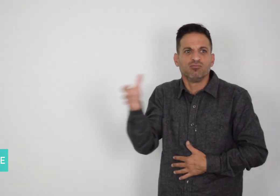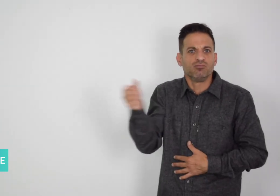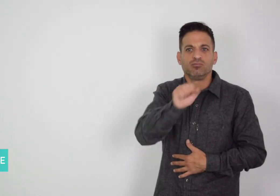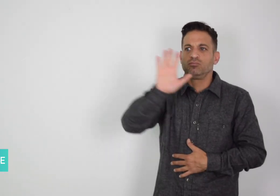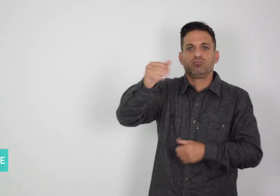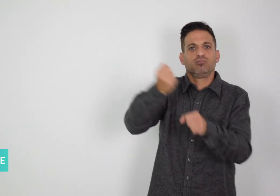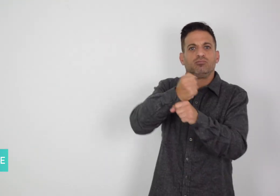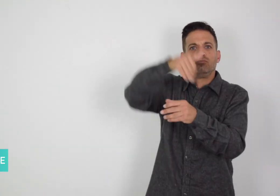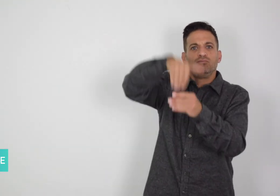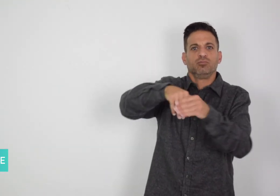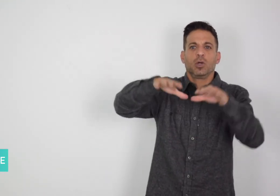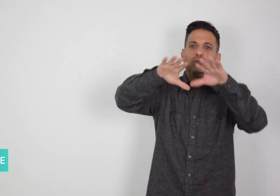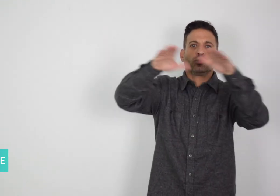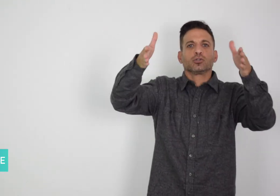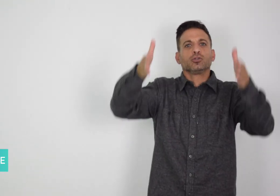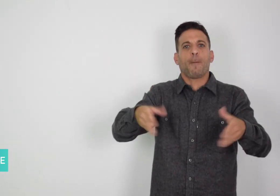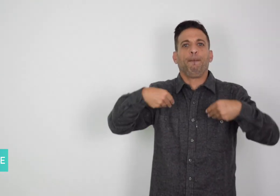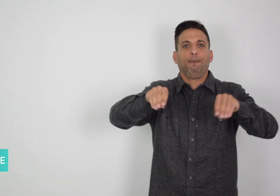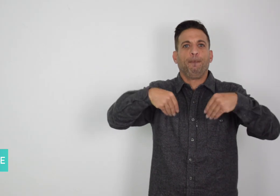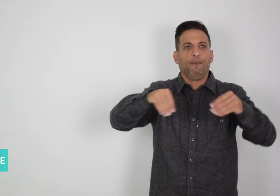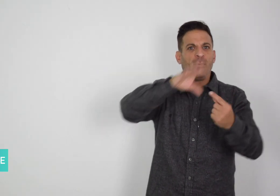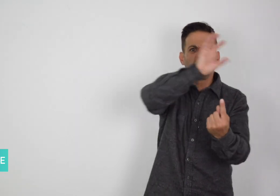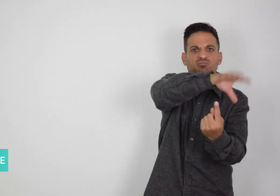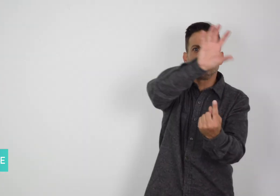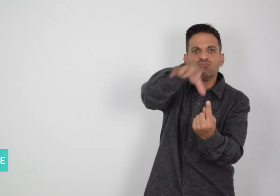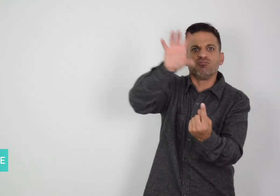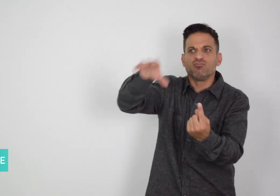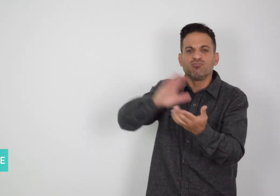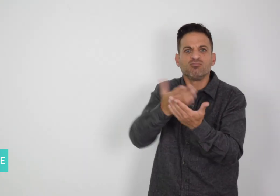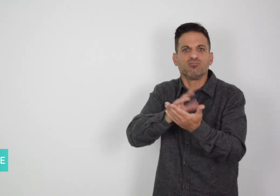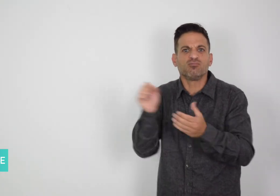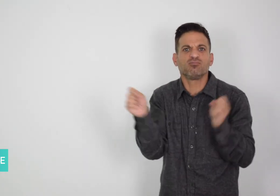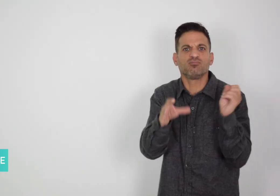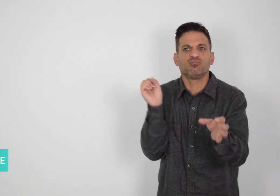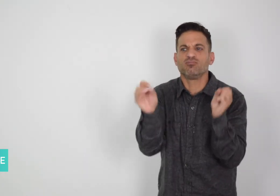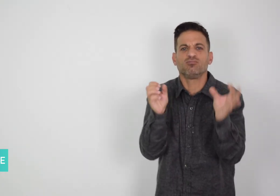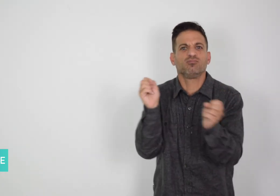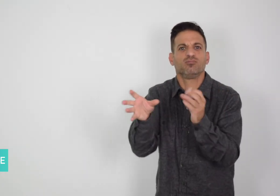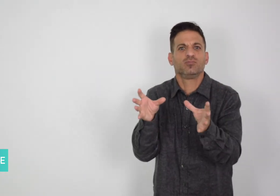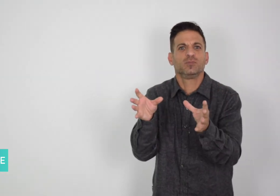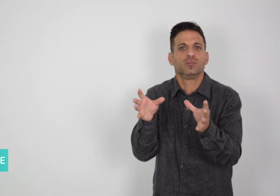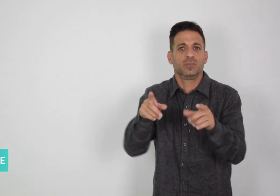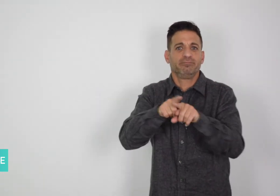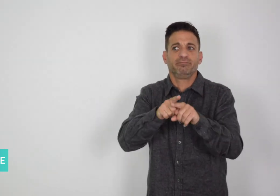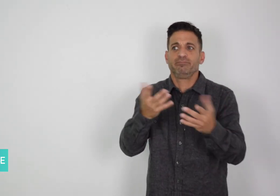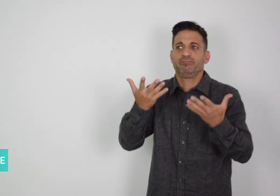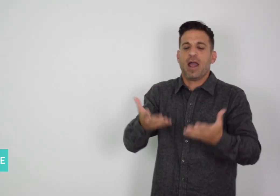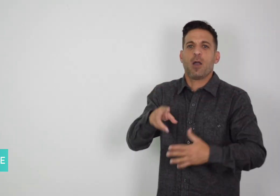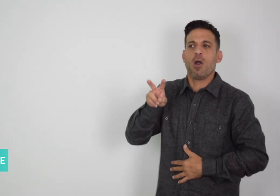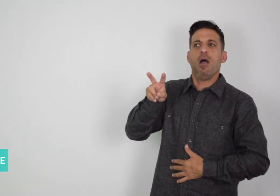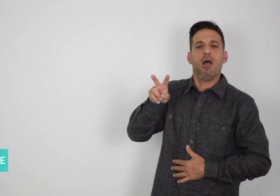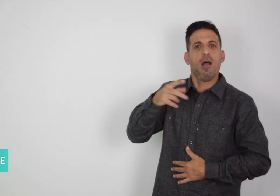who wear cochlear implants. Memojis are animated emojis